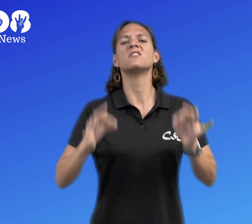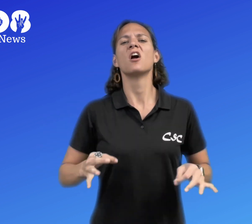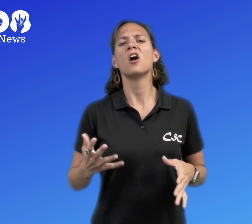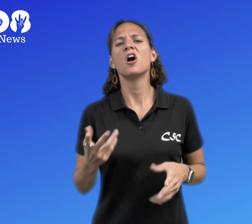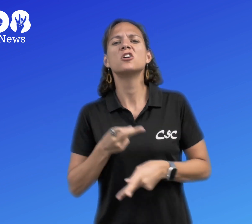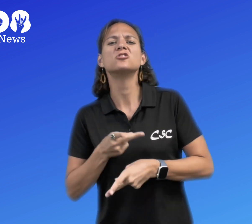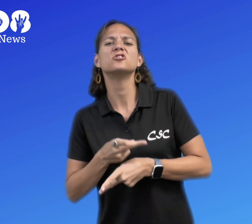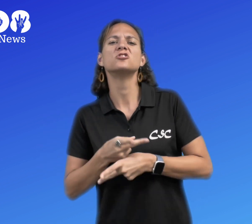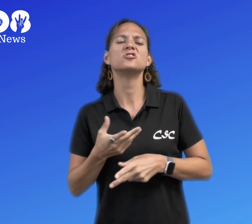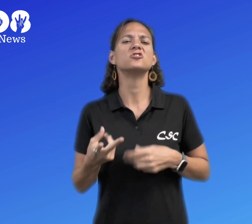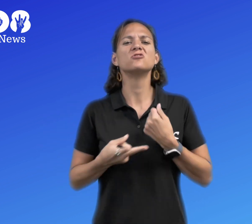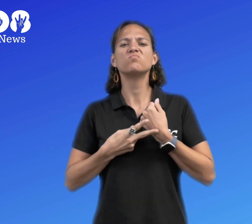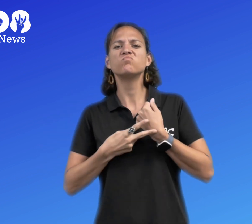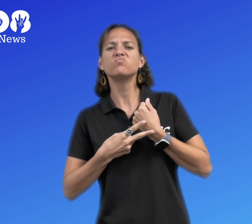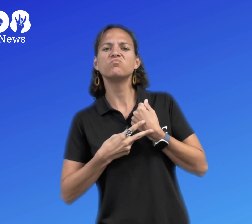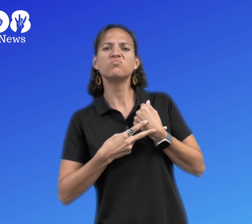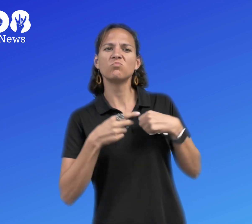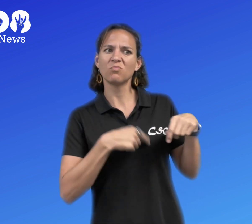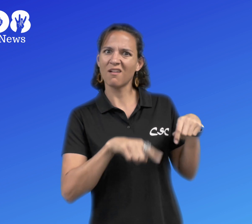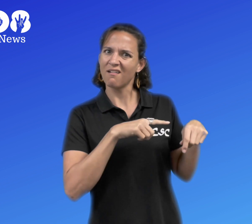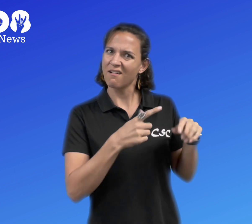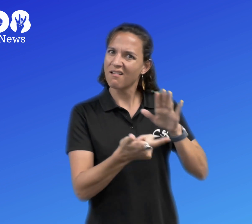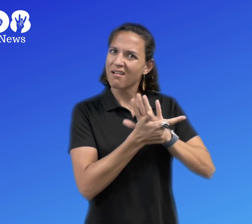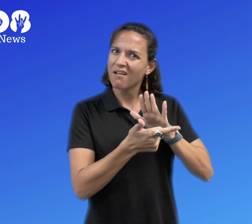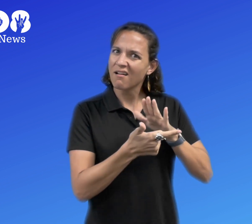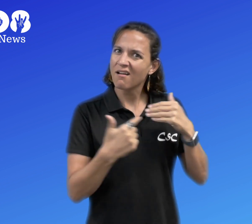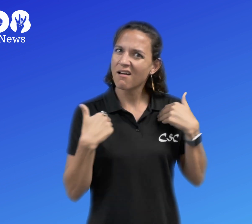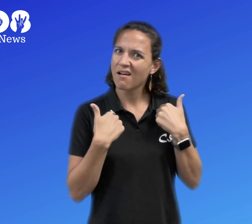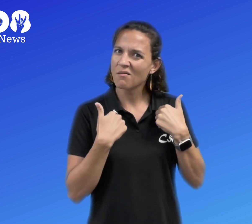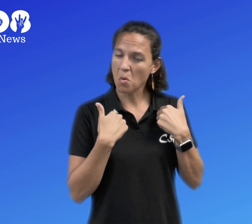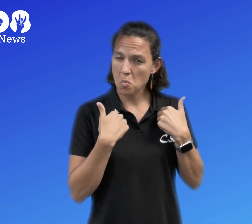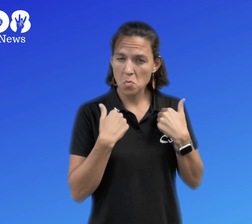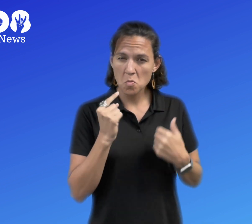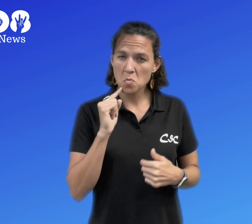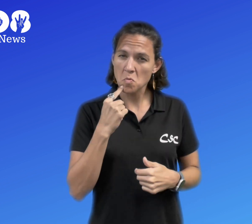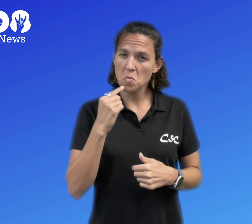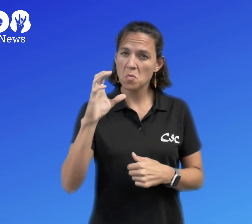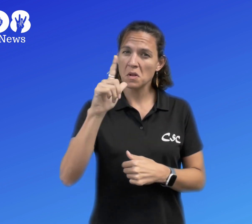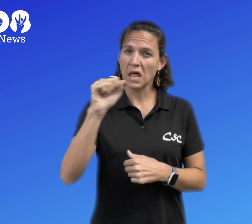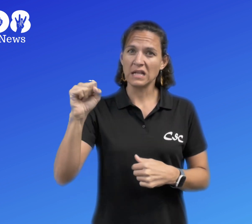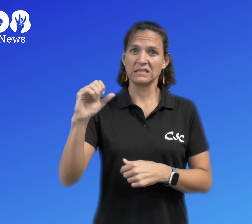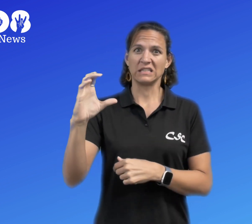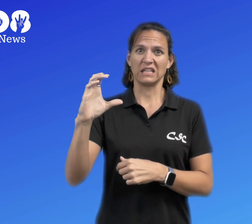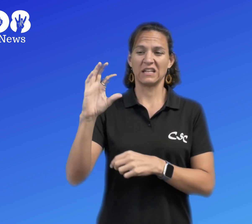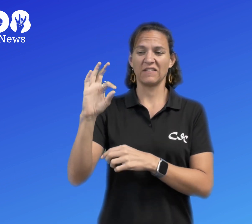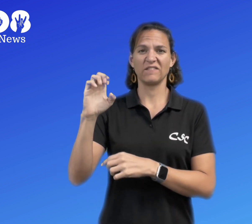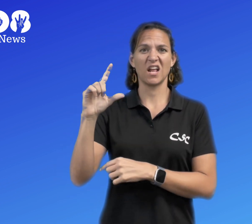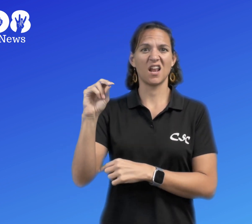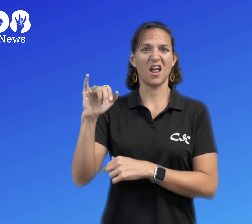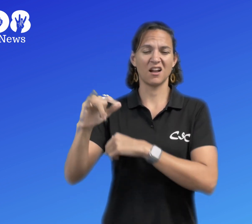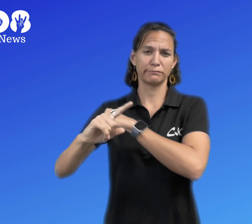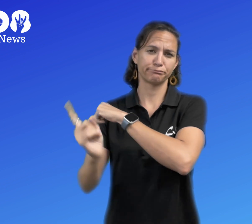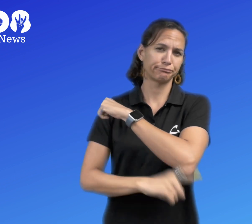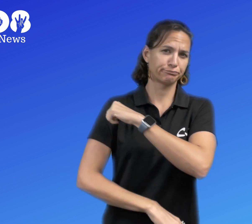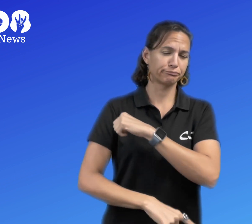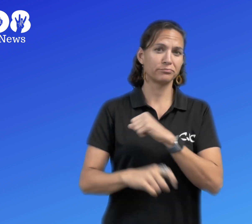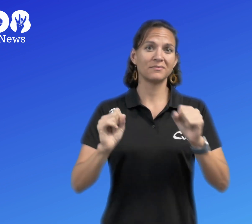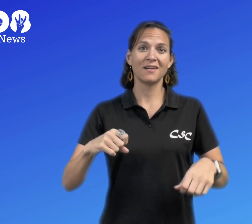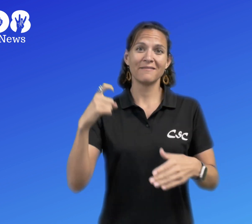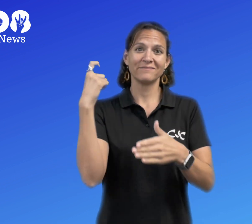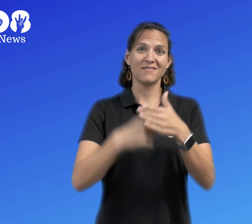Individuals possessing illegal animals may be charged with a class C felony, face fines